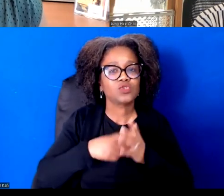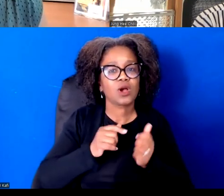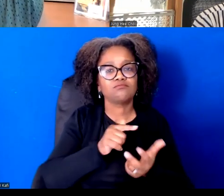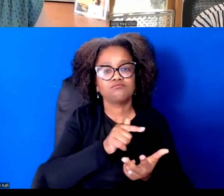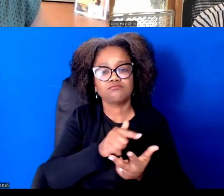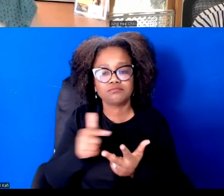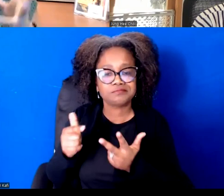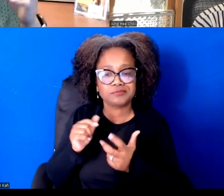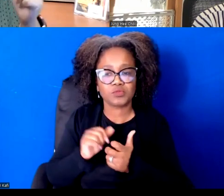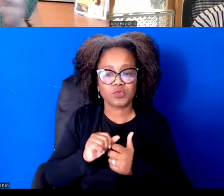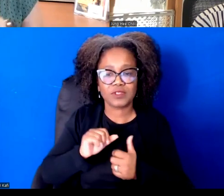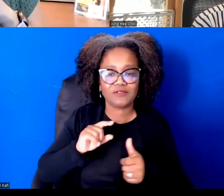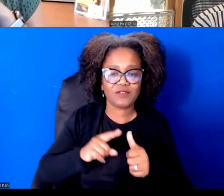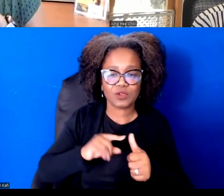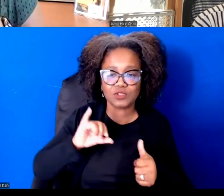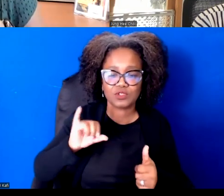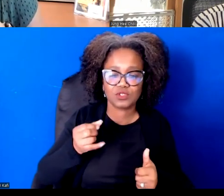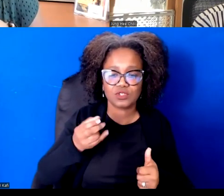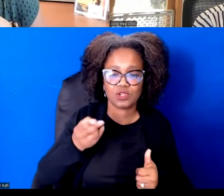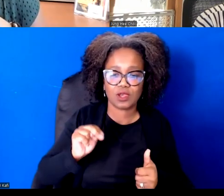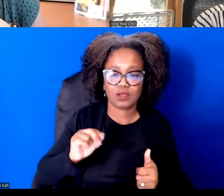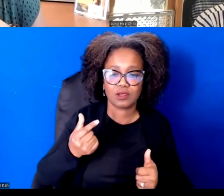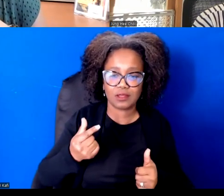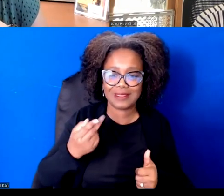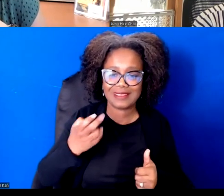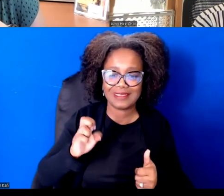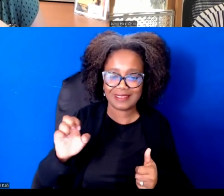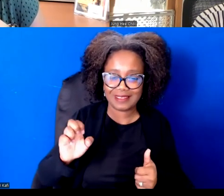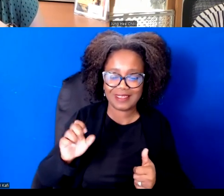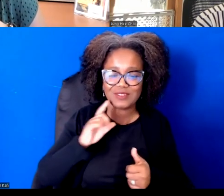has or anything she missed being able to say in the earlier conversation while we're we're